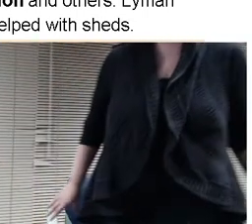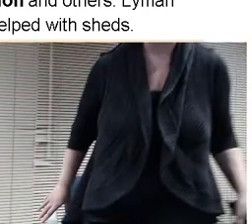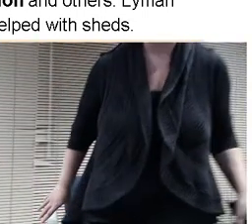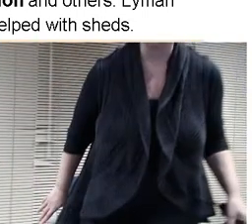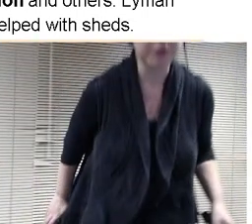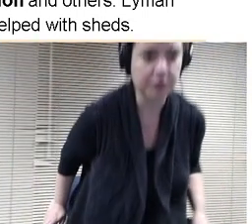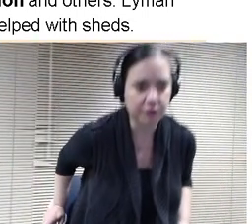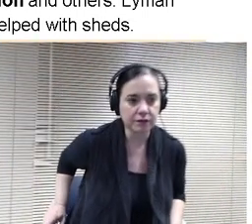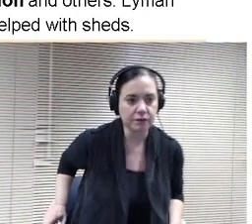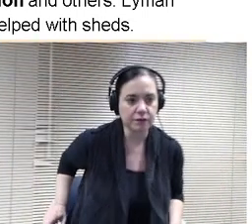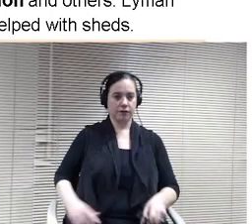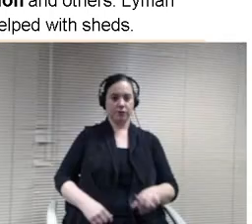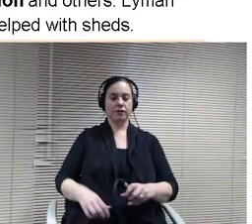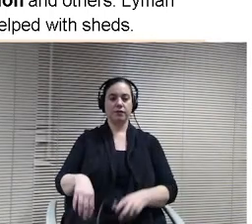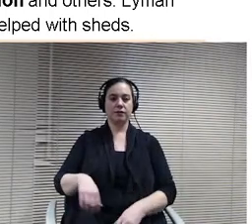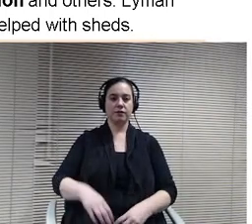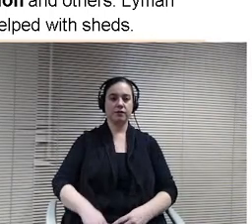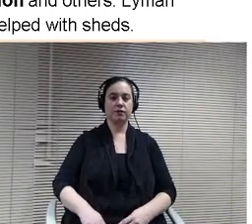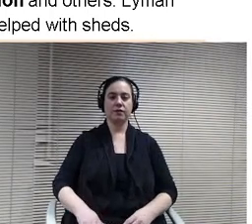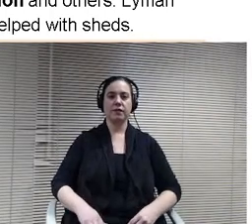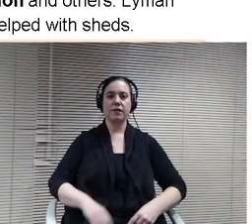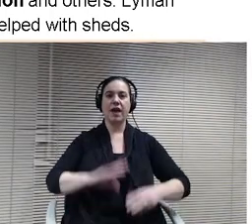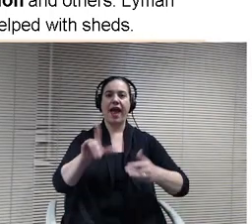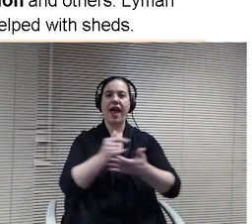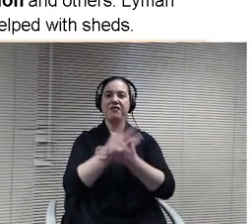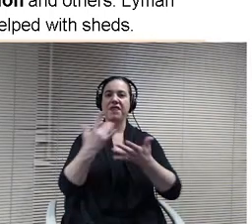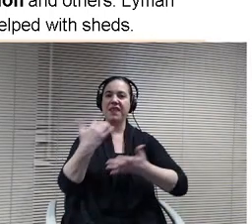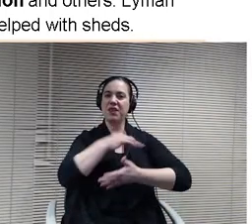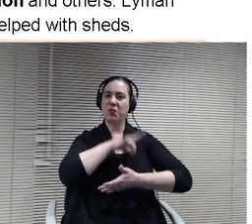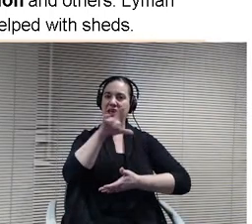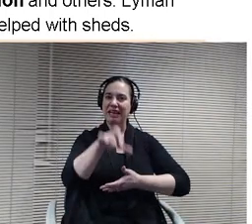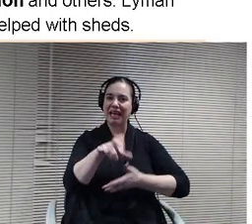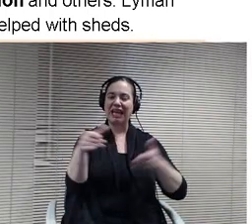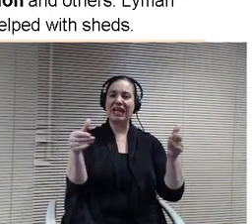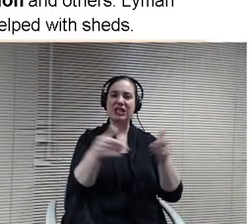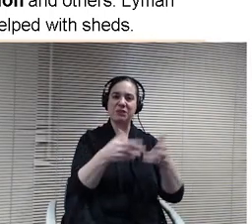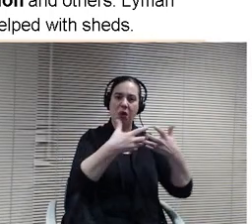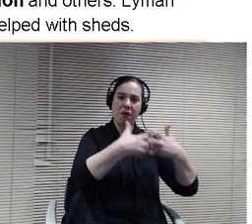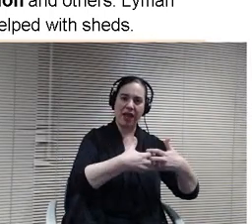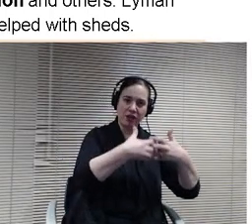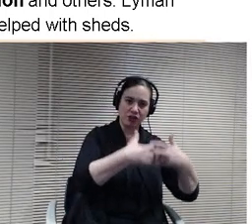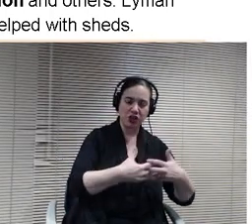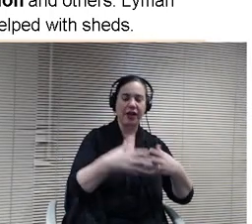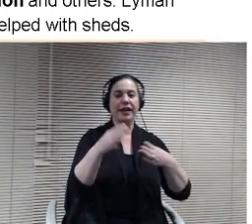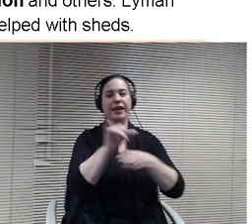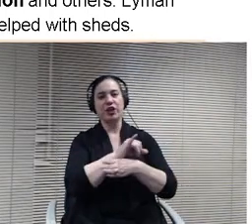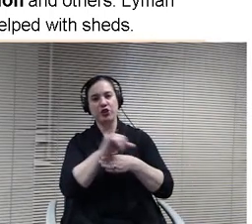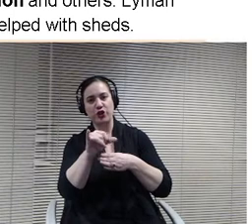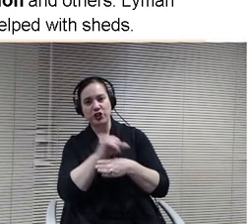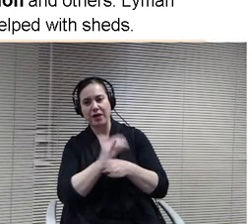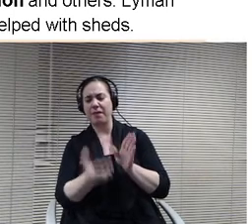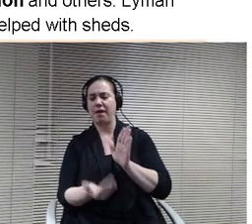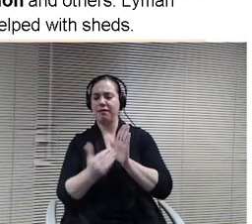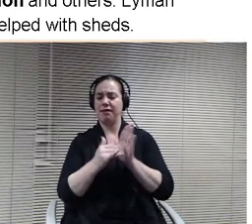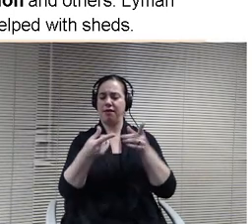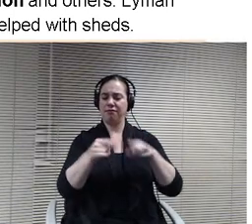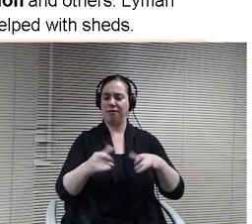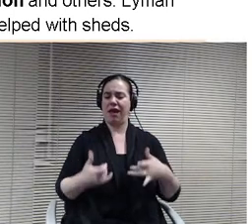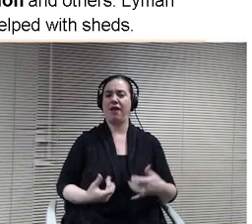courses that they offer, advanced vehicle repair internships. Again, that two classroom need is really critical. So you have the workspace which we would have